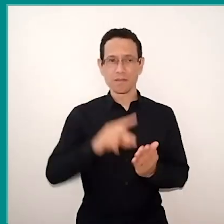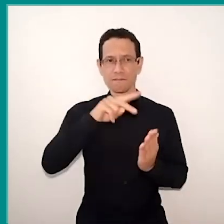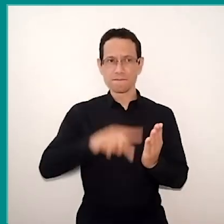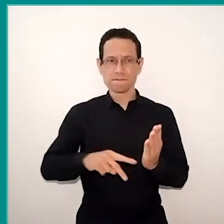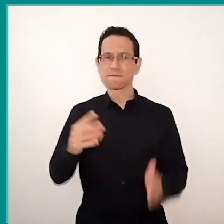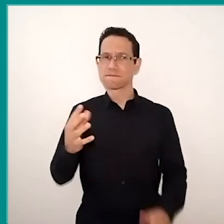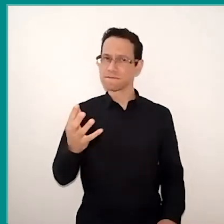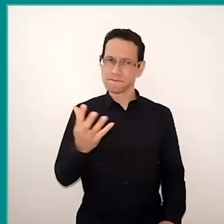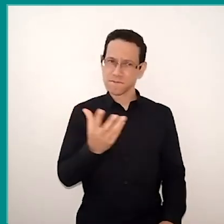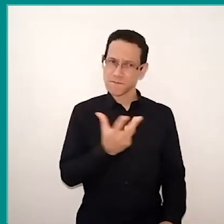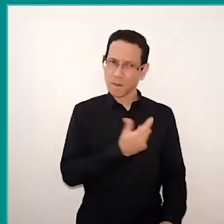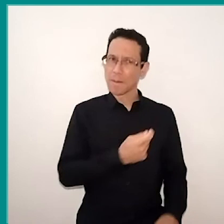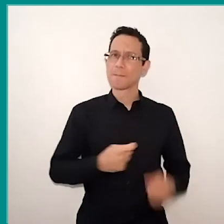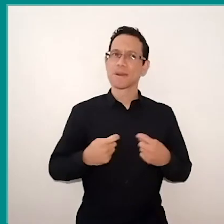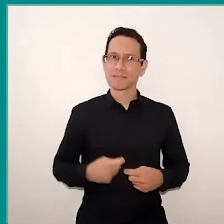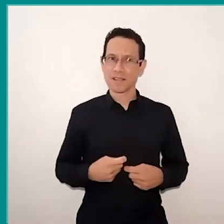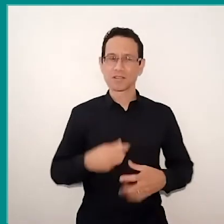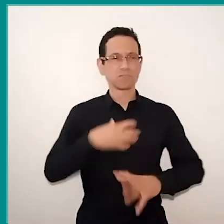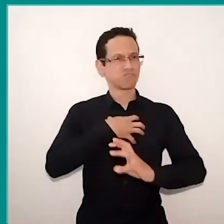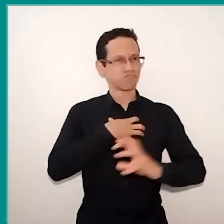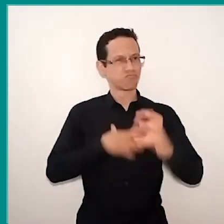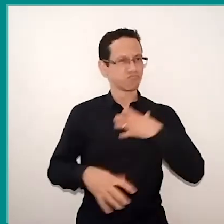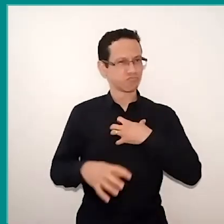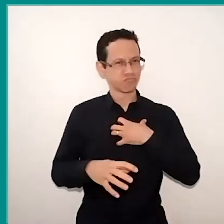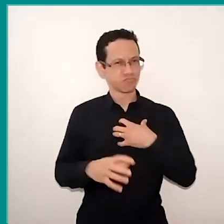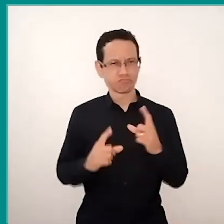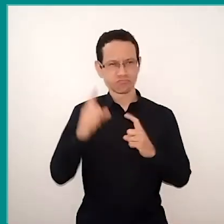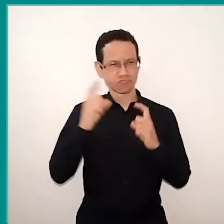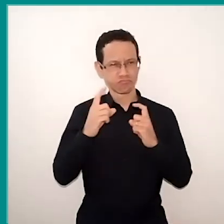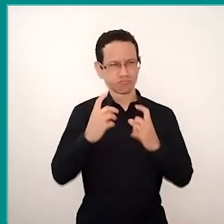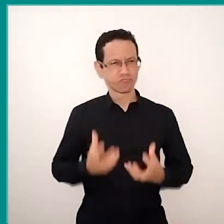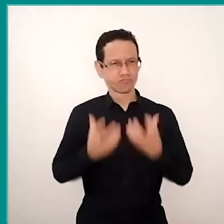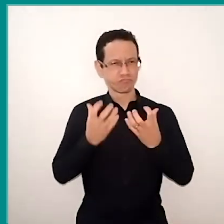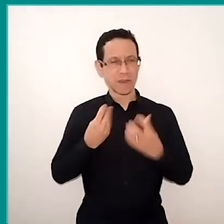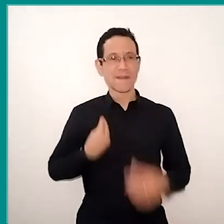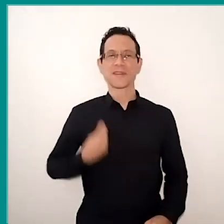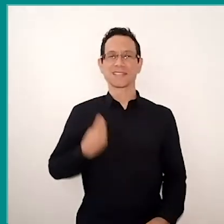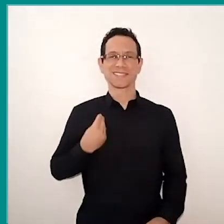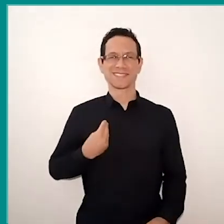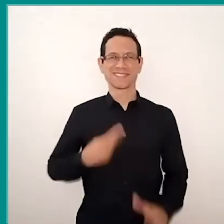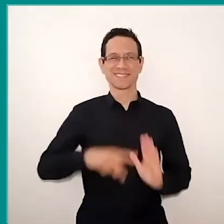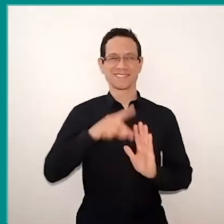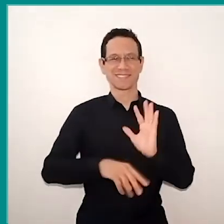needed to have rhythm, interpretation, expression, it needed to have life. So this was a project that we we develop here with the students.